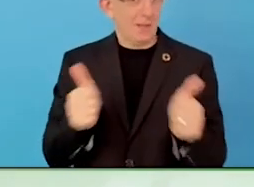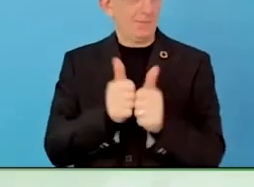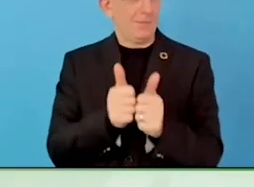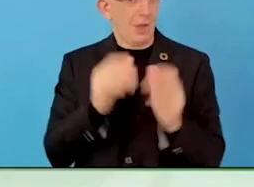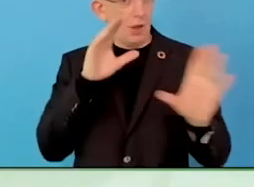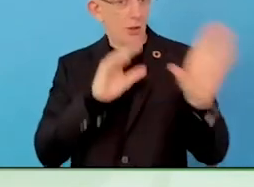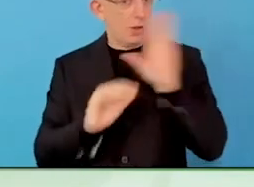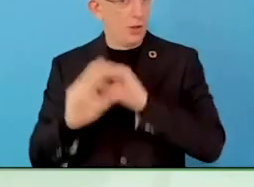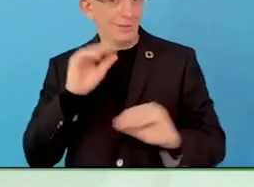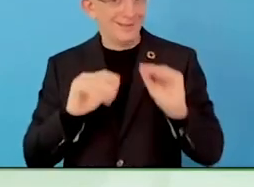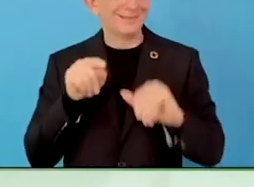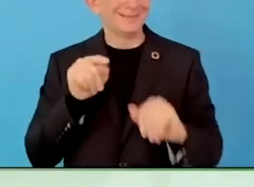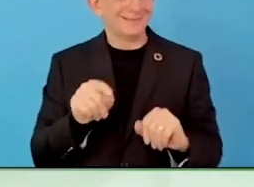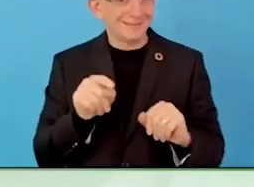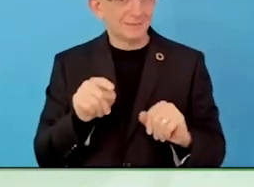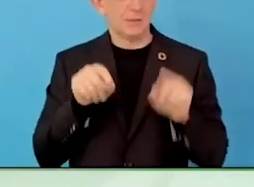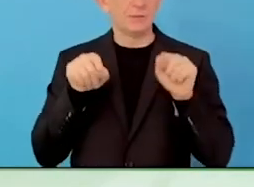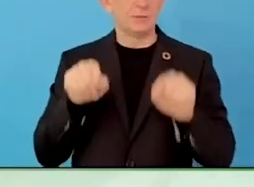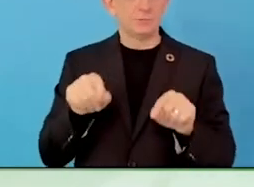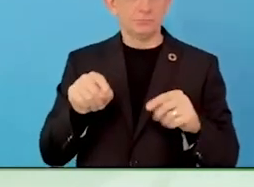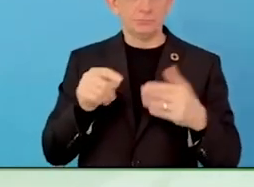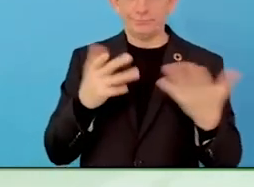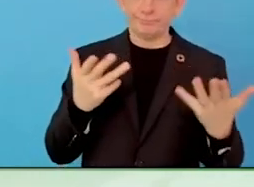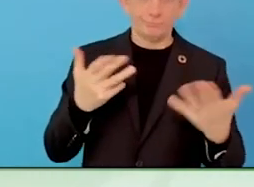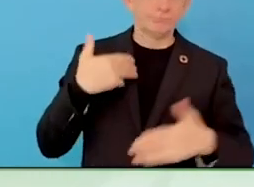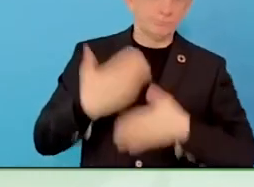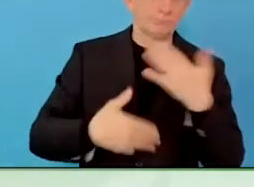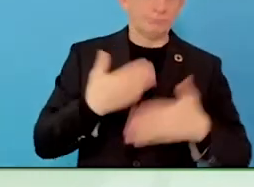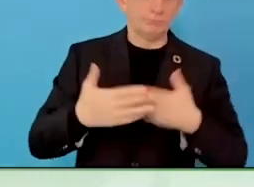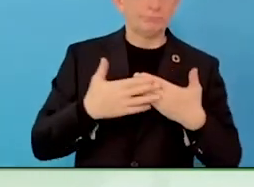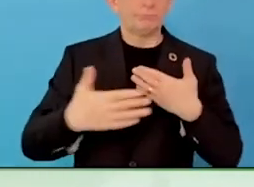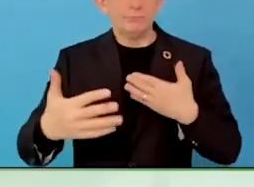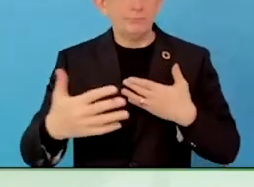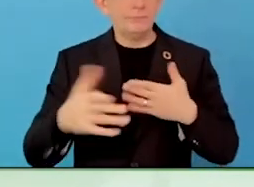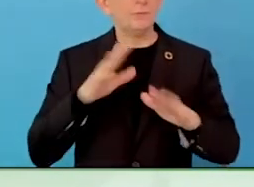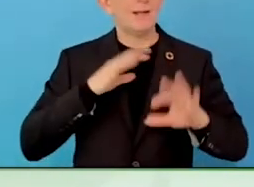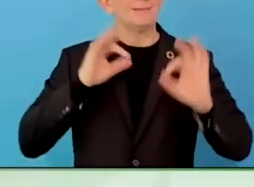We have been growing strongly the last few years, it is hard work, a